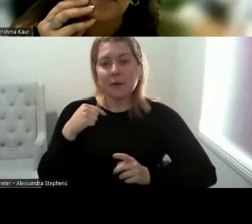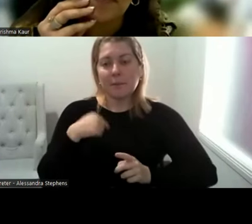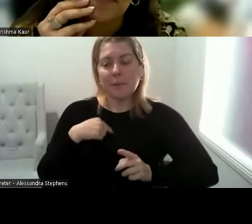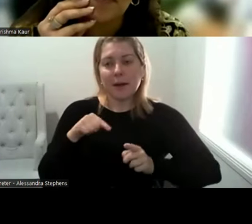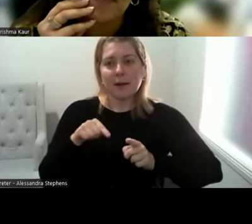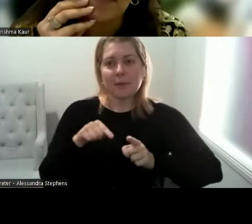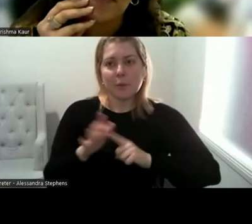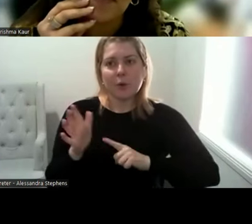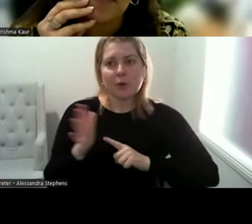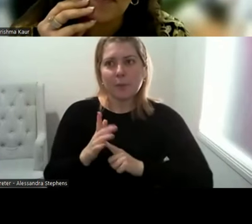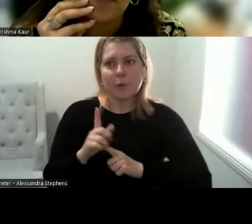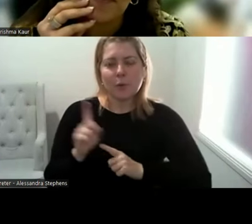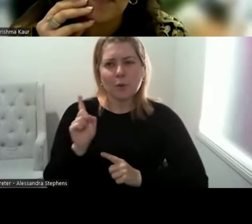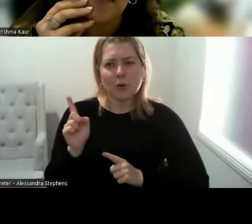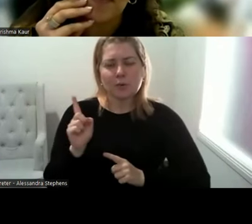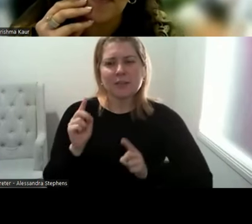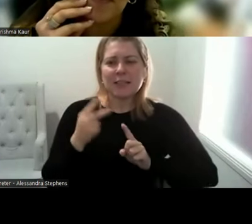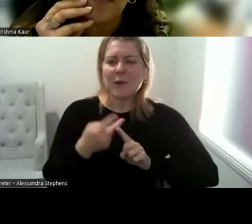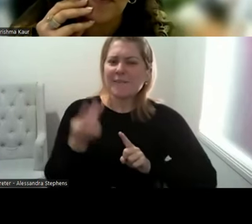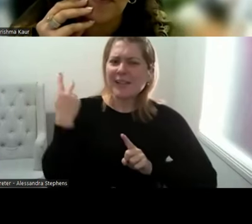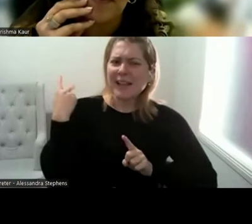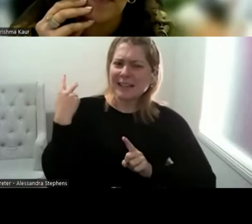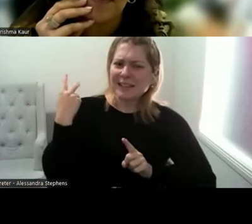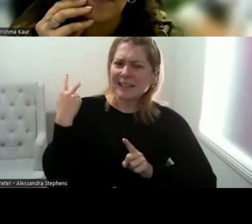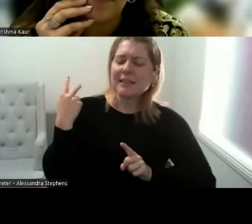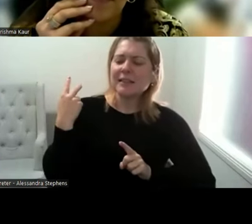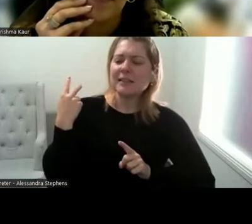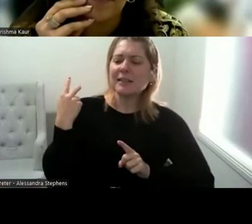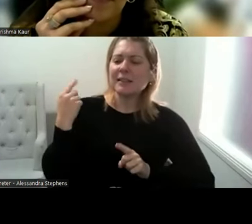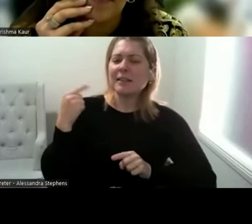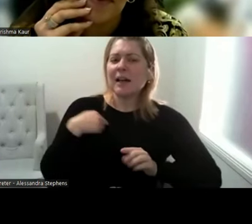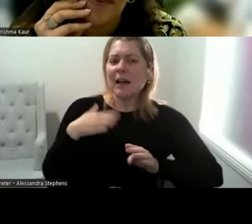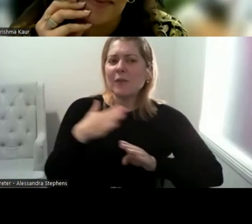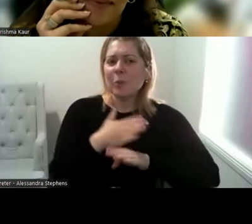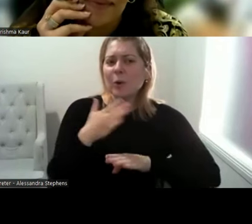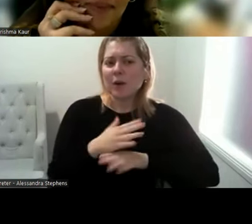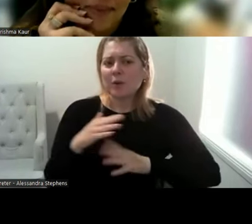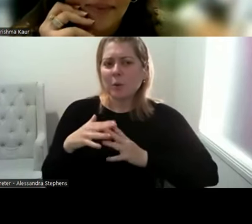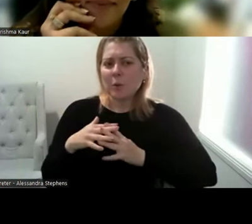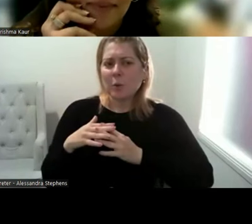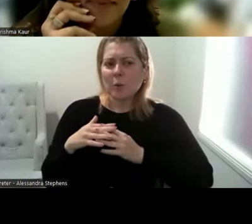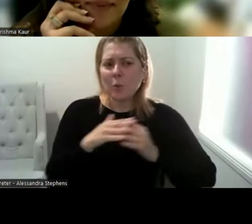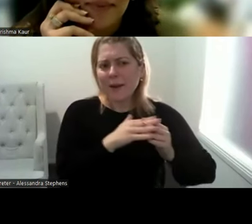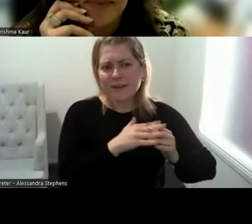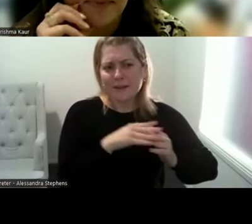like, it's just reflecting all the same. I work in a Western area of Melbourne, so I use lots of